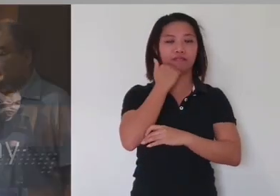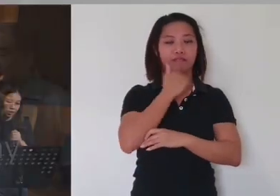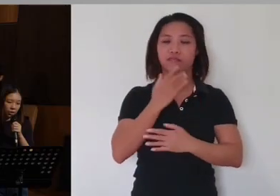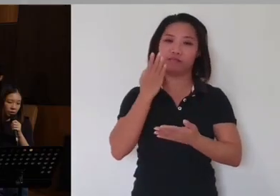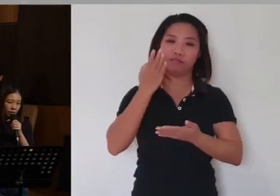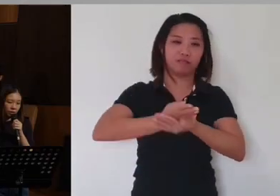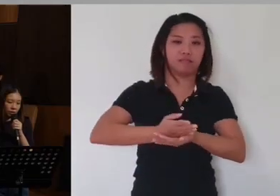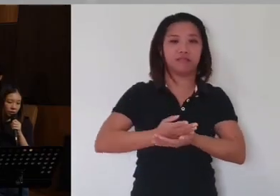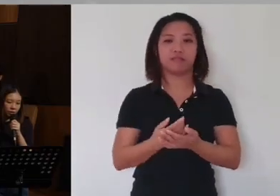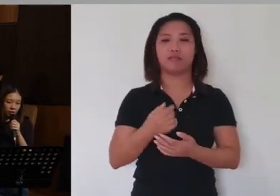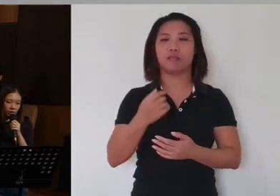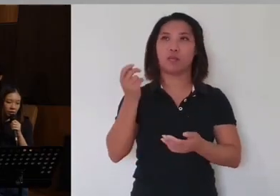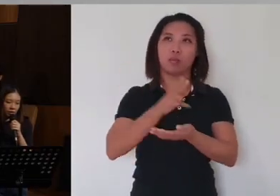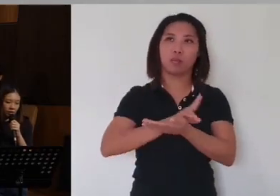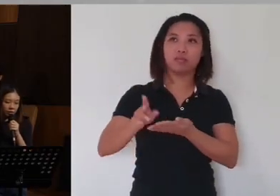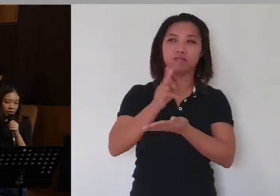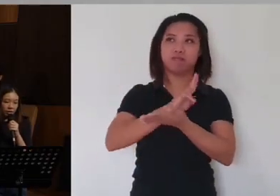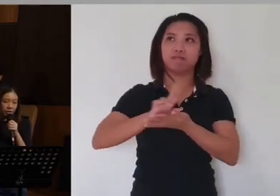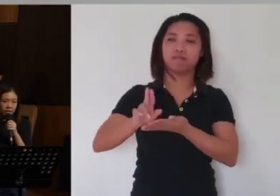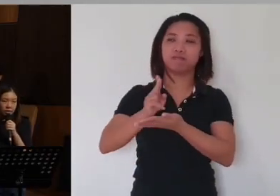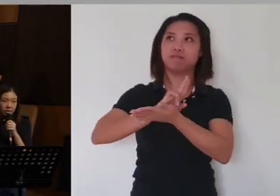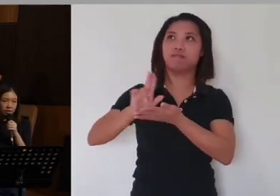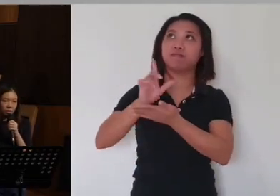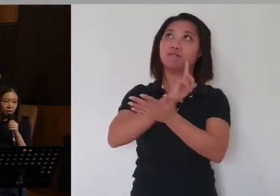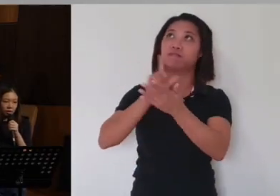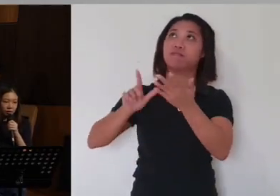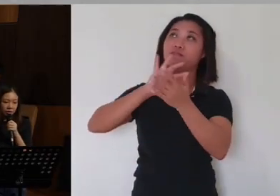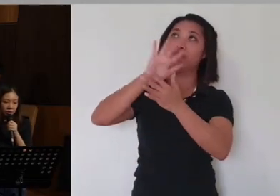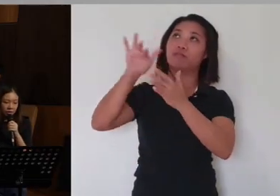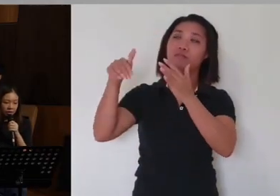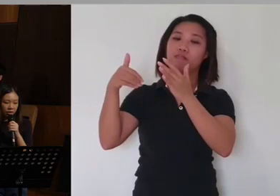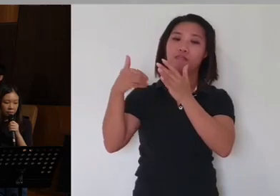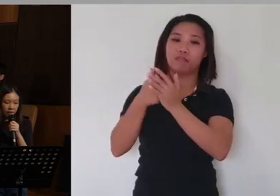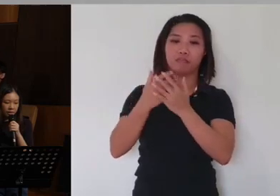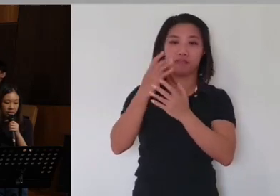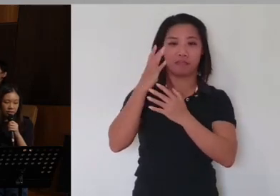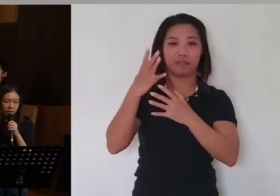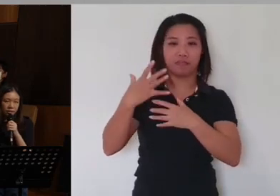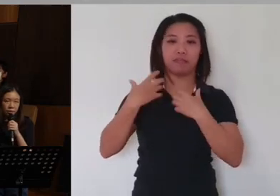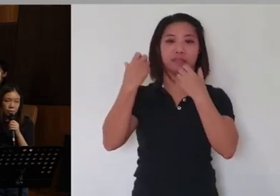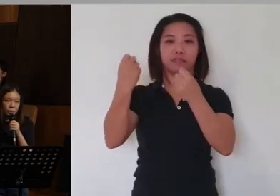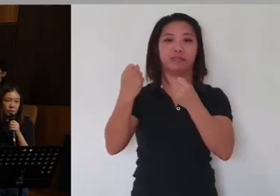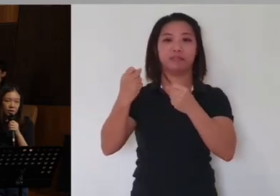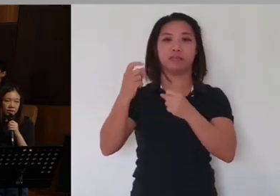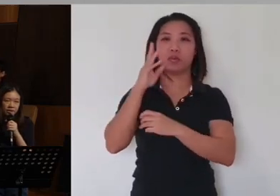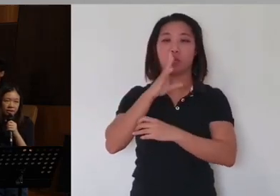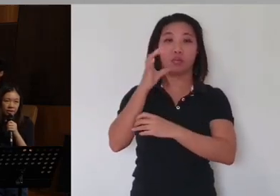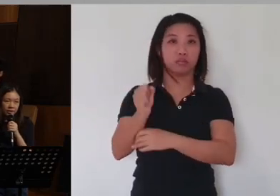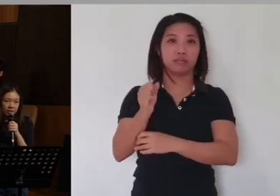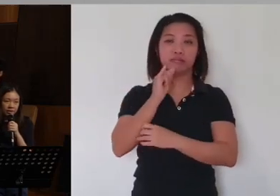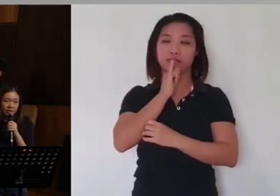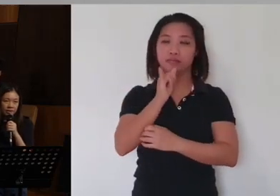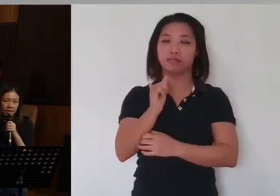"Holy, holy, holy is the Lord God Almighty, who was and is